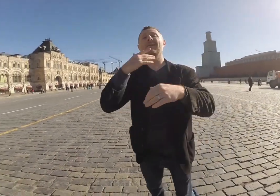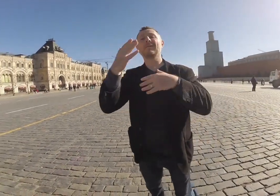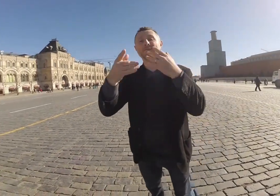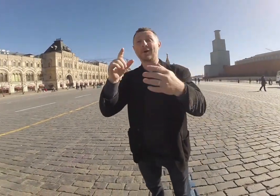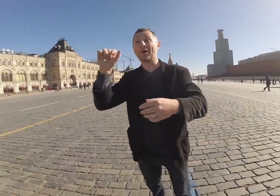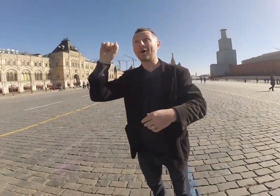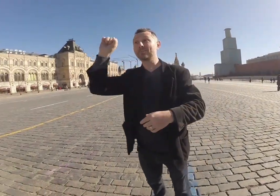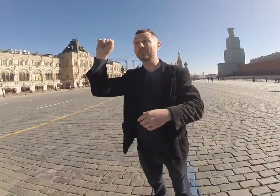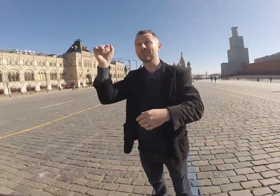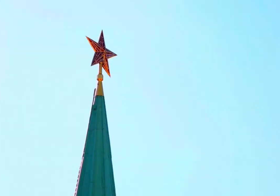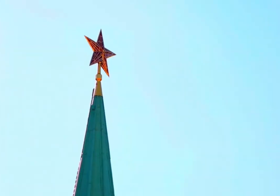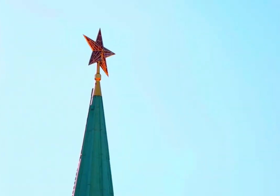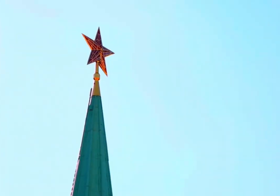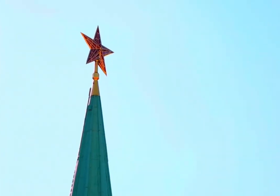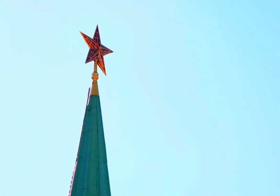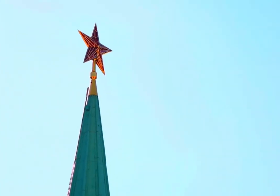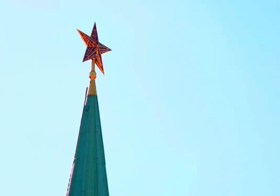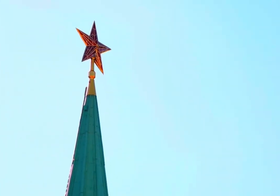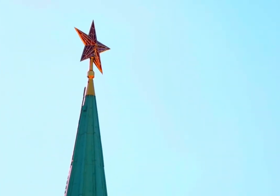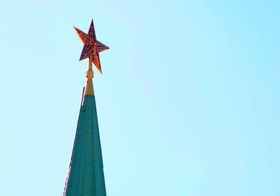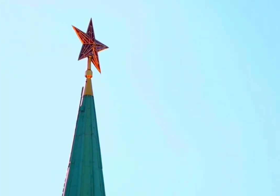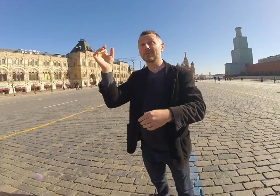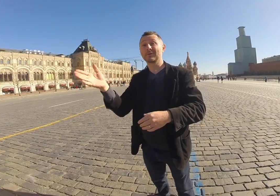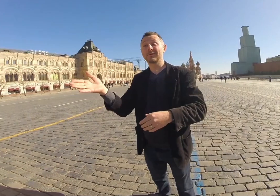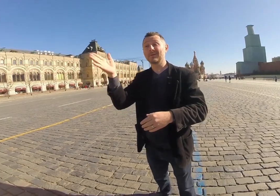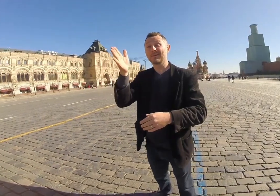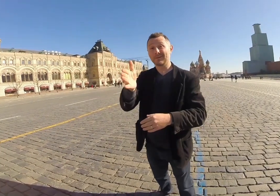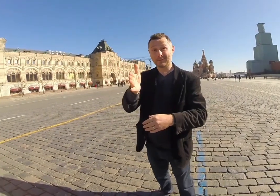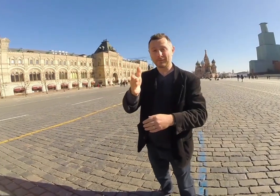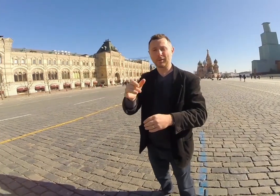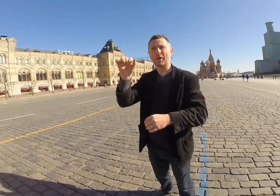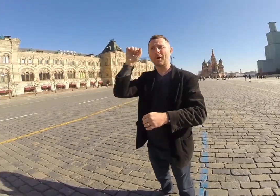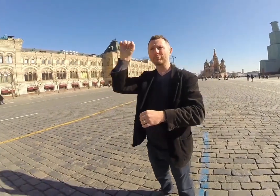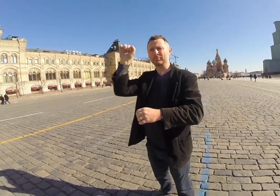the same. After the Russian tsars were thrown